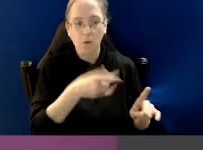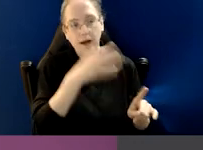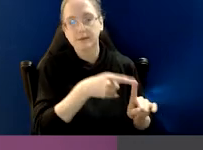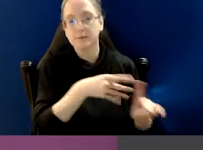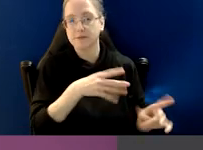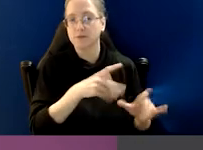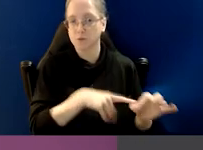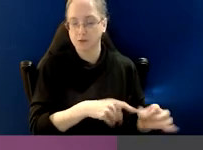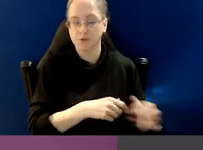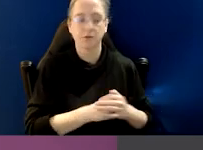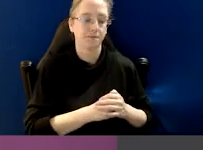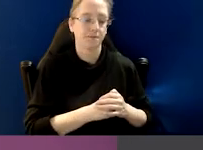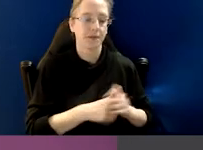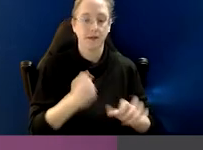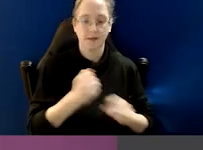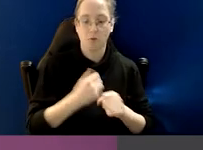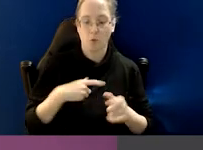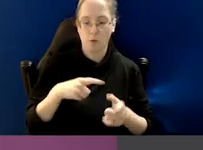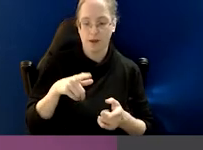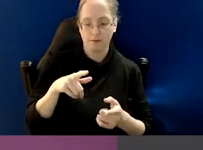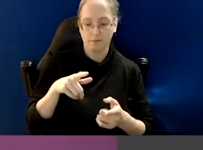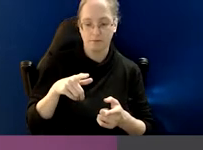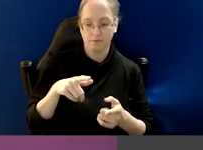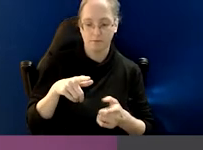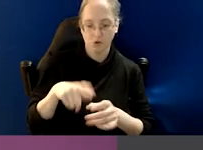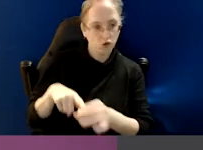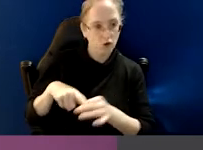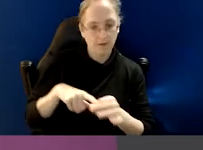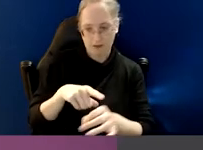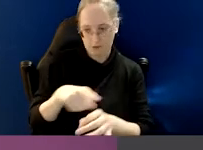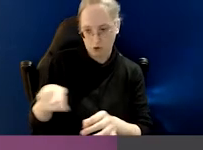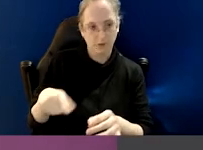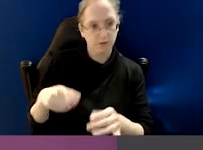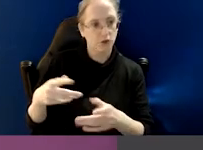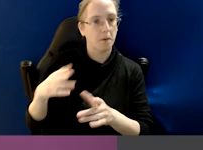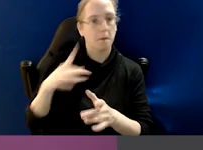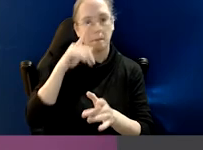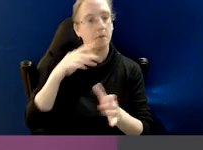So, for example, if we survey suppliers of goods and services to government,